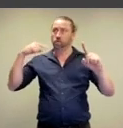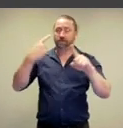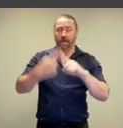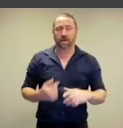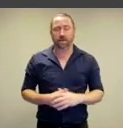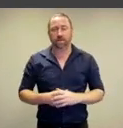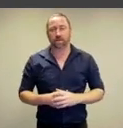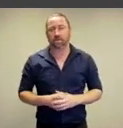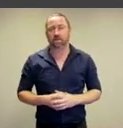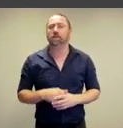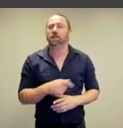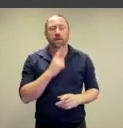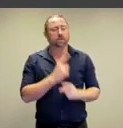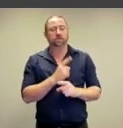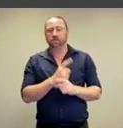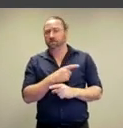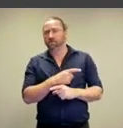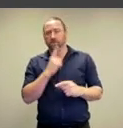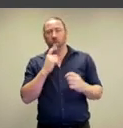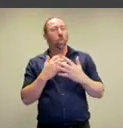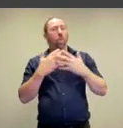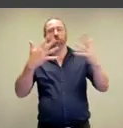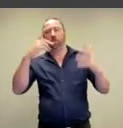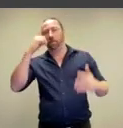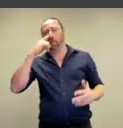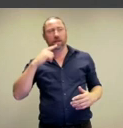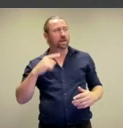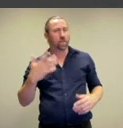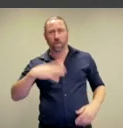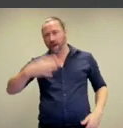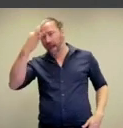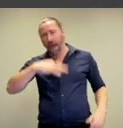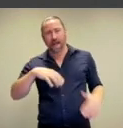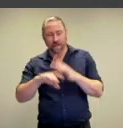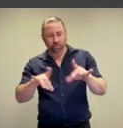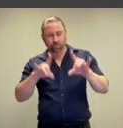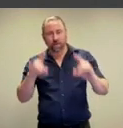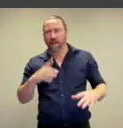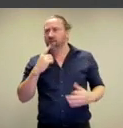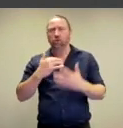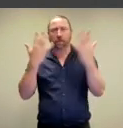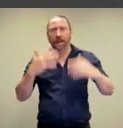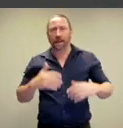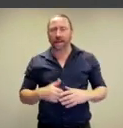shoot today. In his words, he says